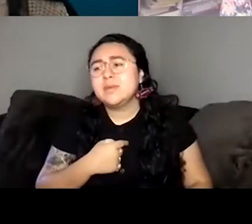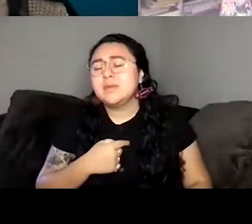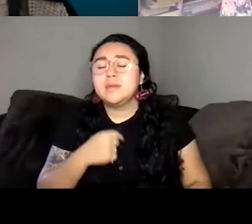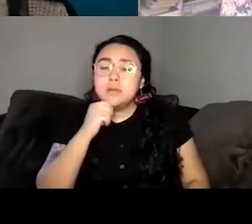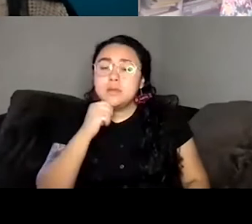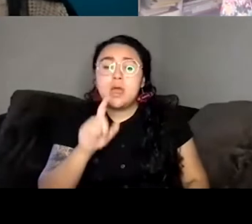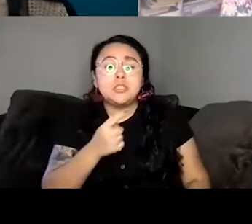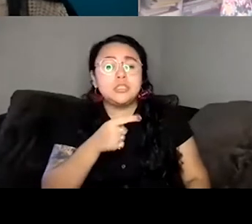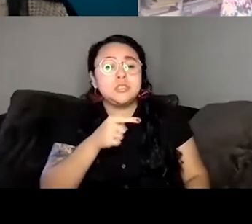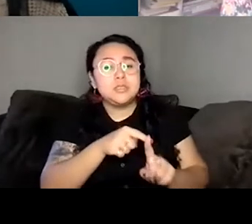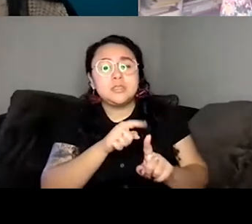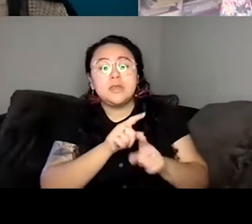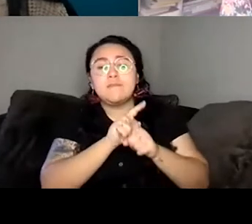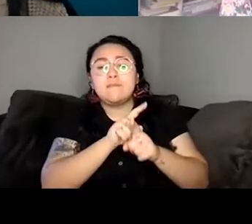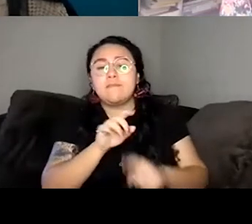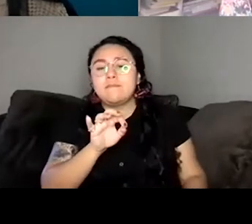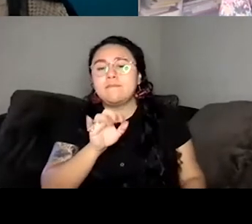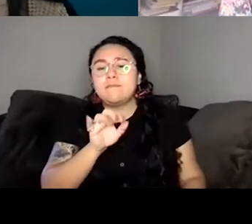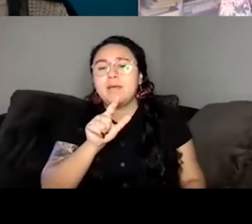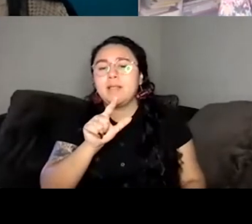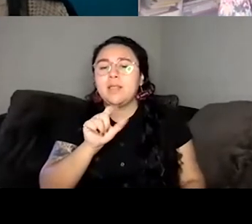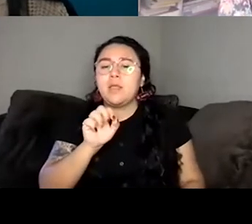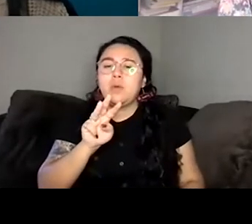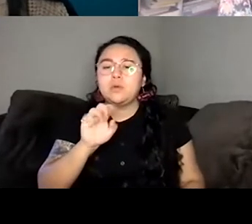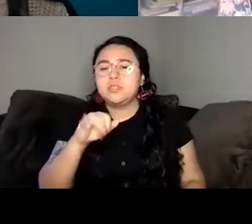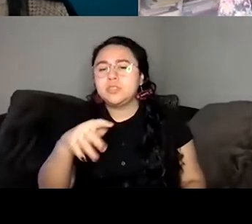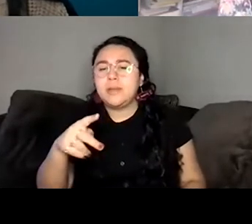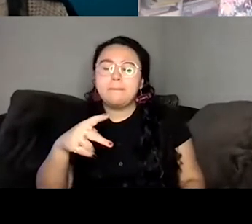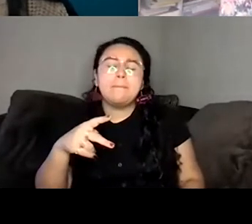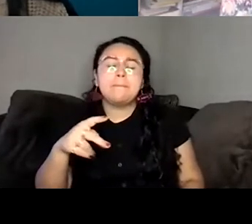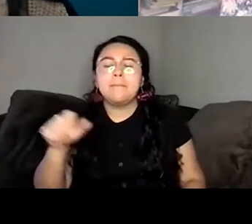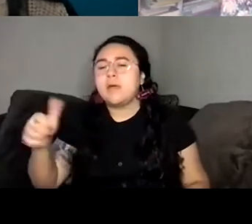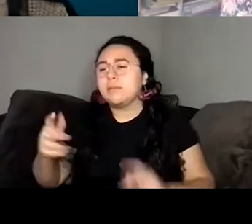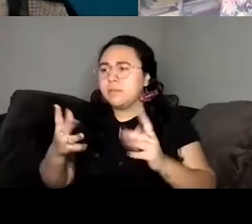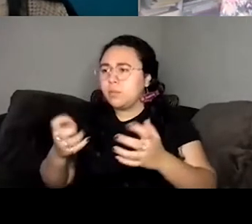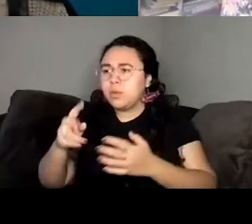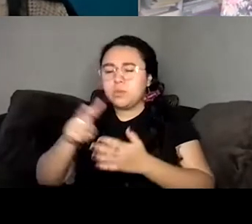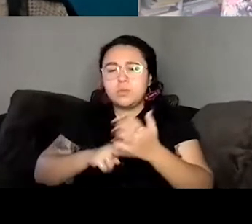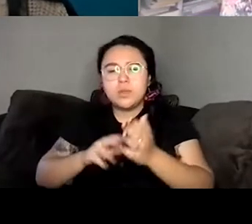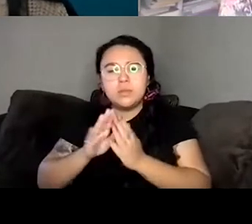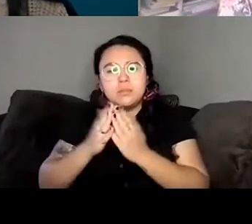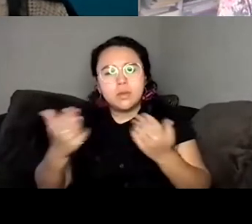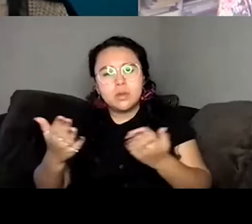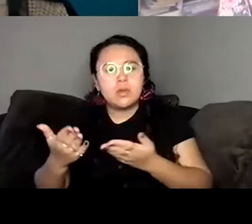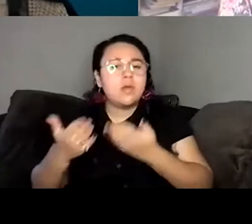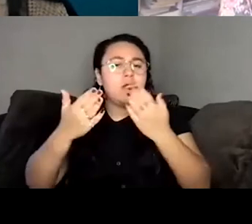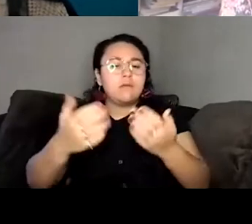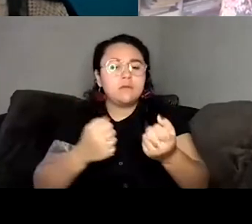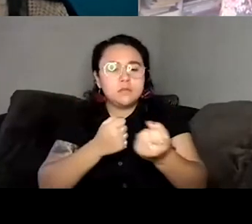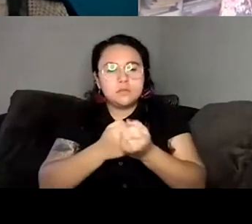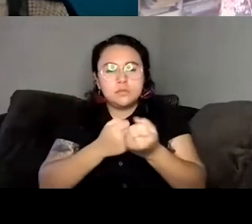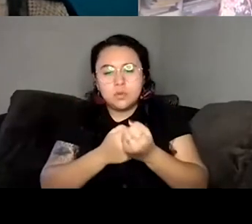but that I met other people who would want to read the book or who had offered me support.